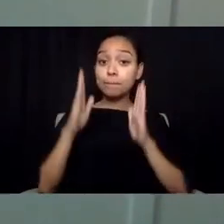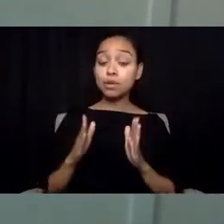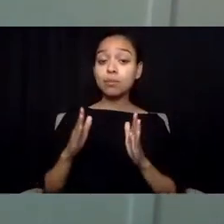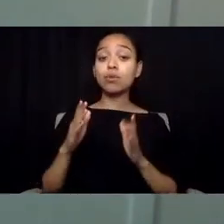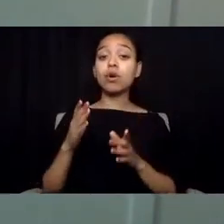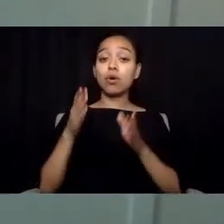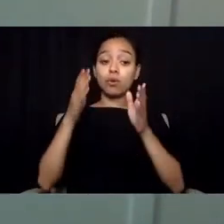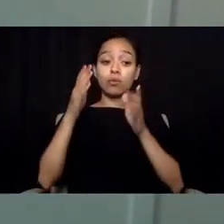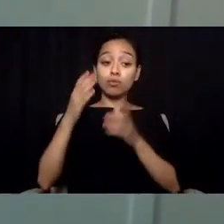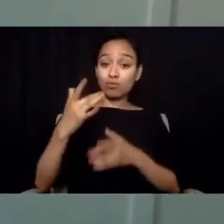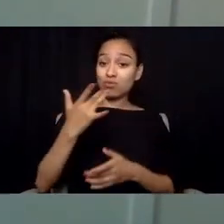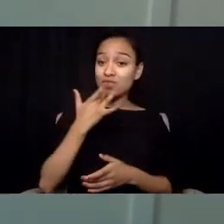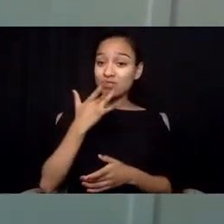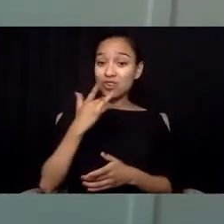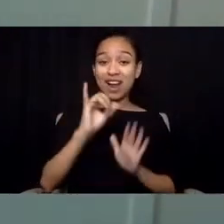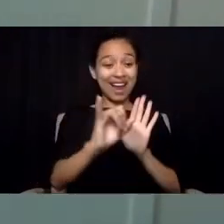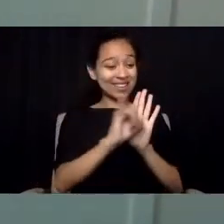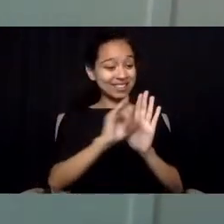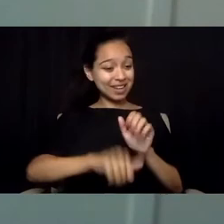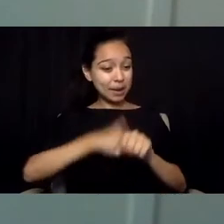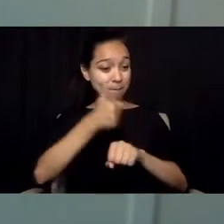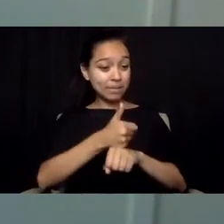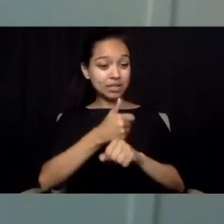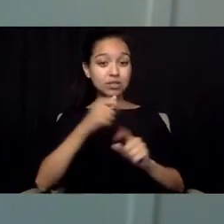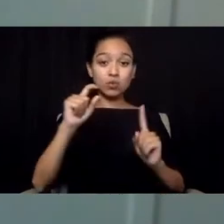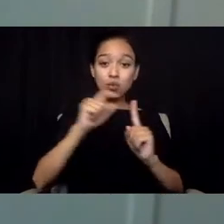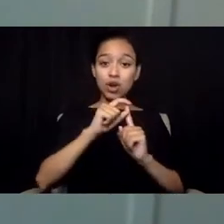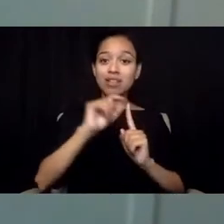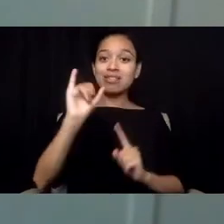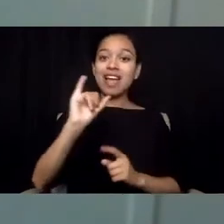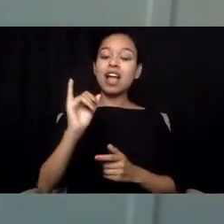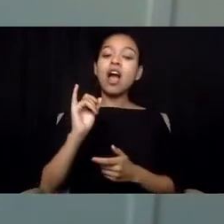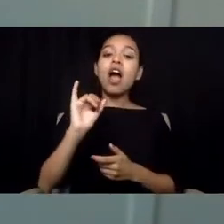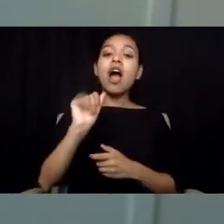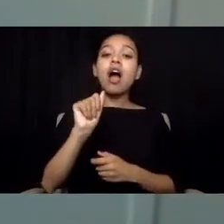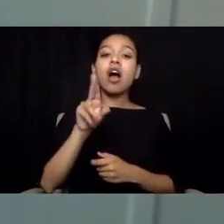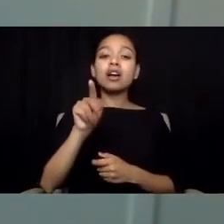instead of person-first language-- for example, "person with autism,"